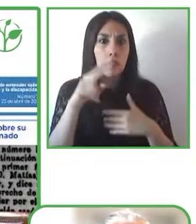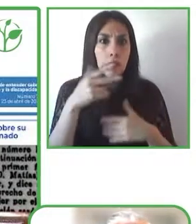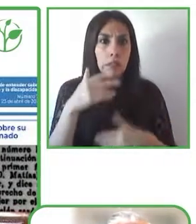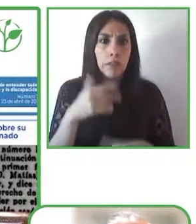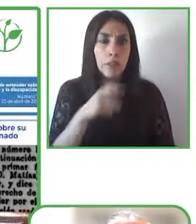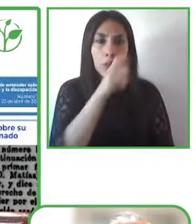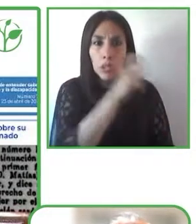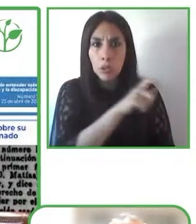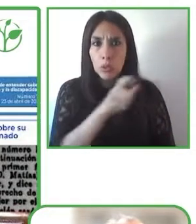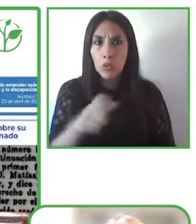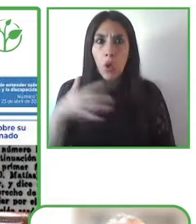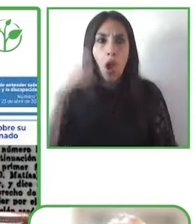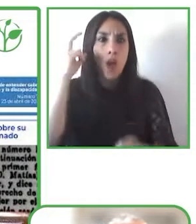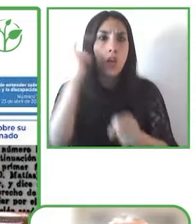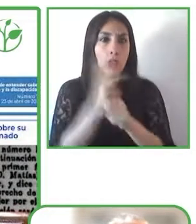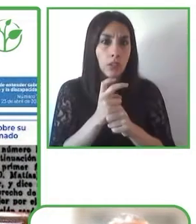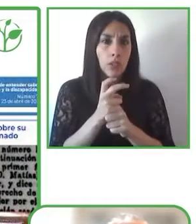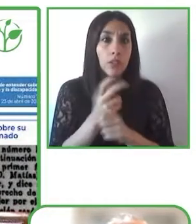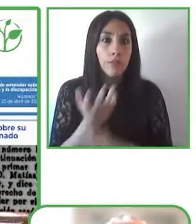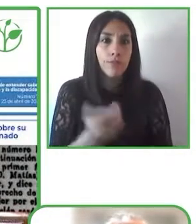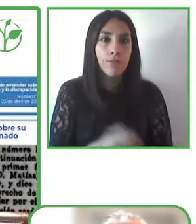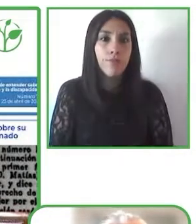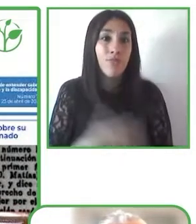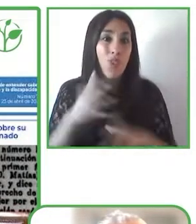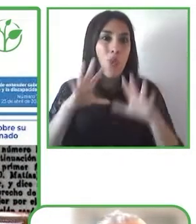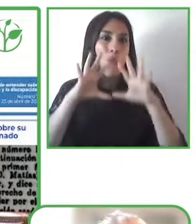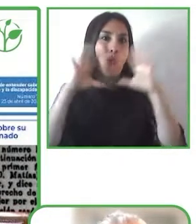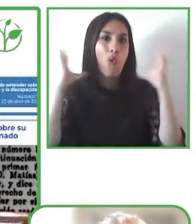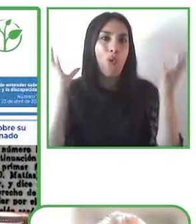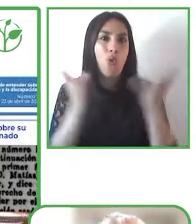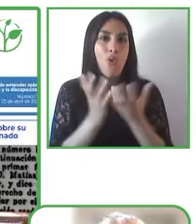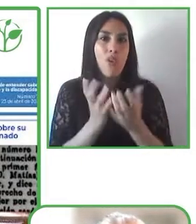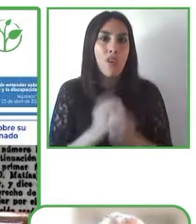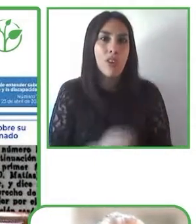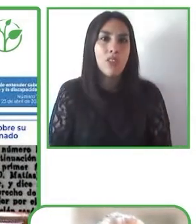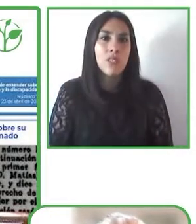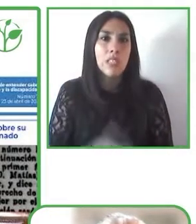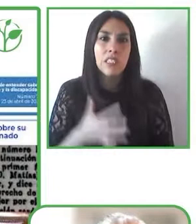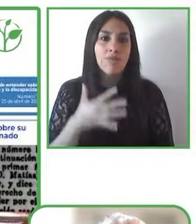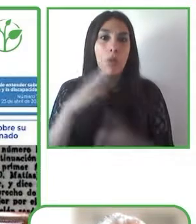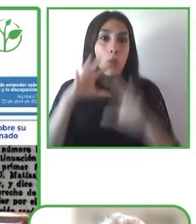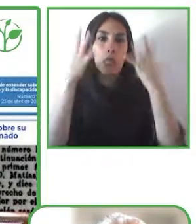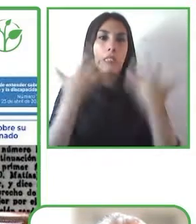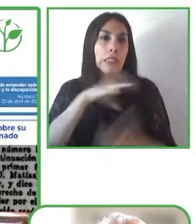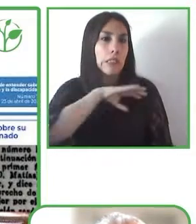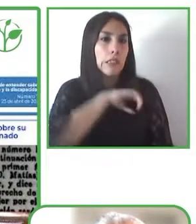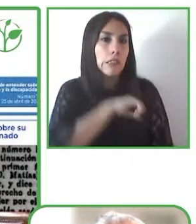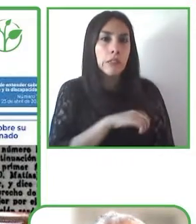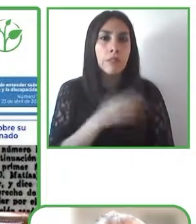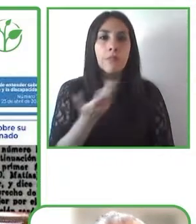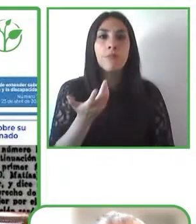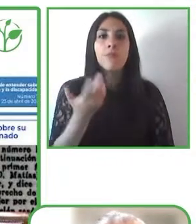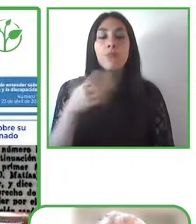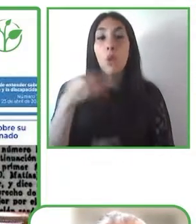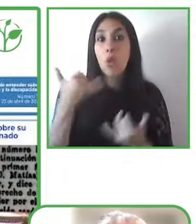difficult to understand and unfortunately this is a very difficult planet for many people